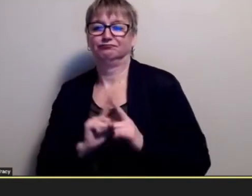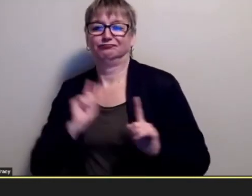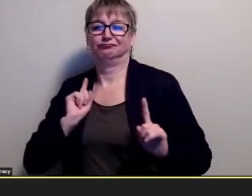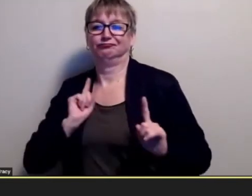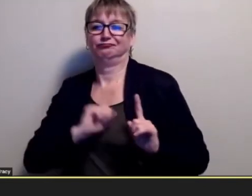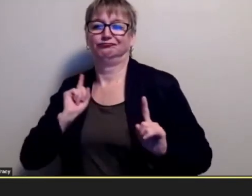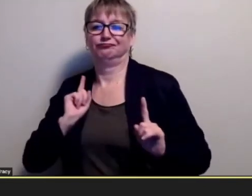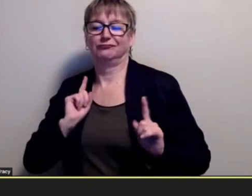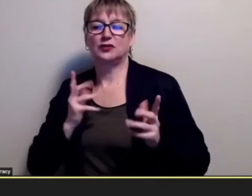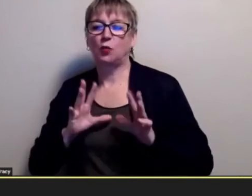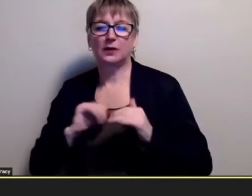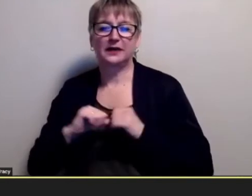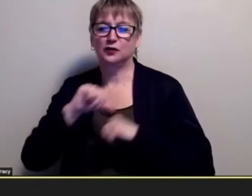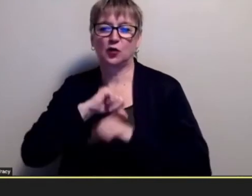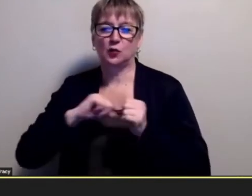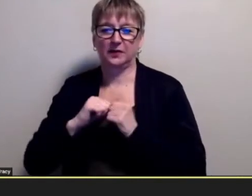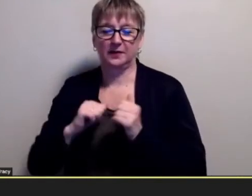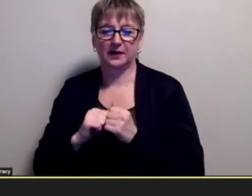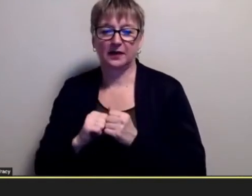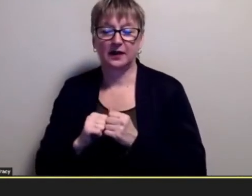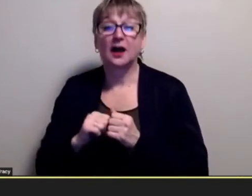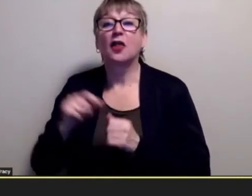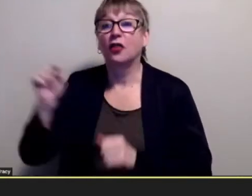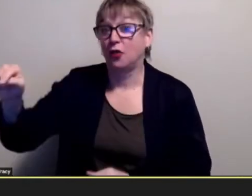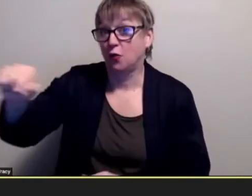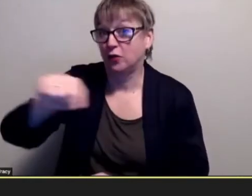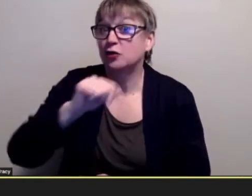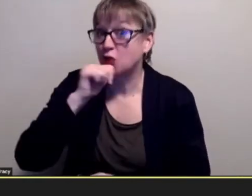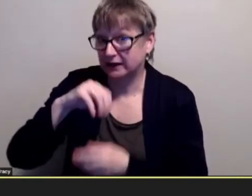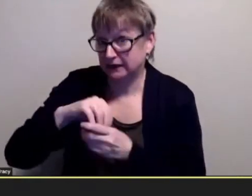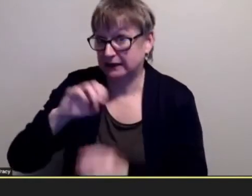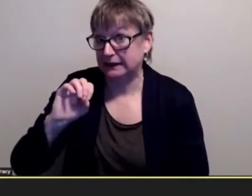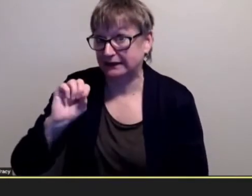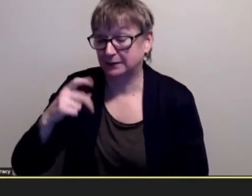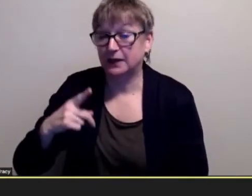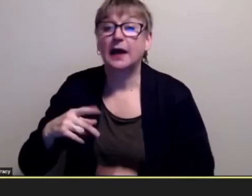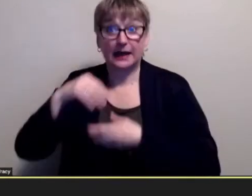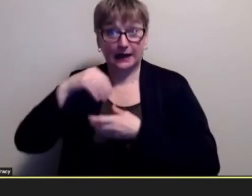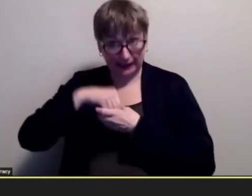the the people who weren't in the espn program the people who were in the asp program they